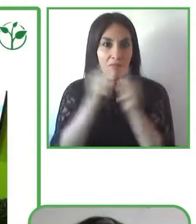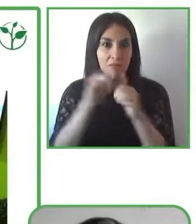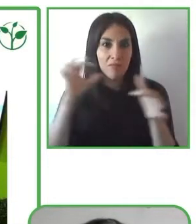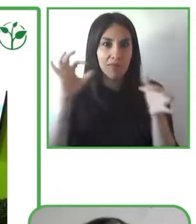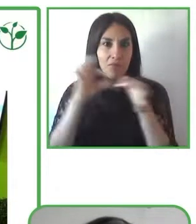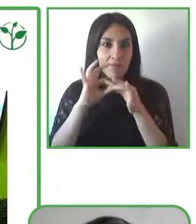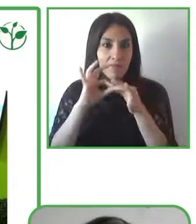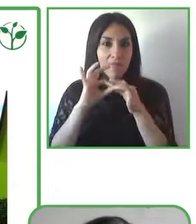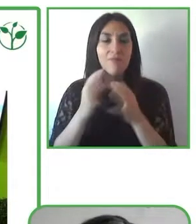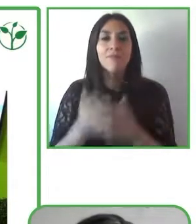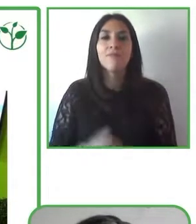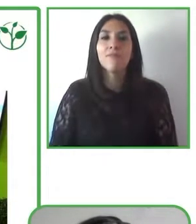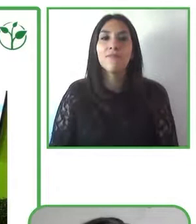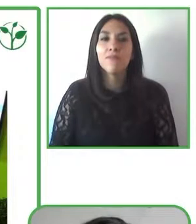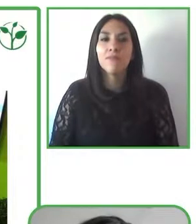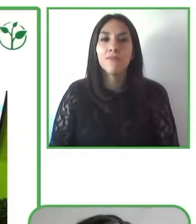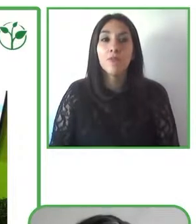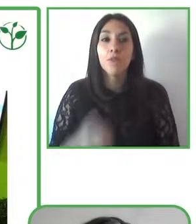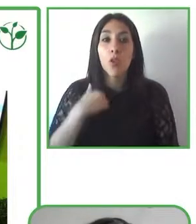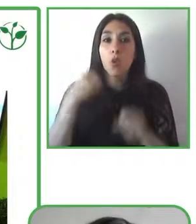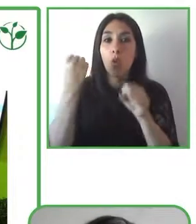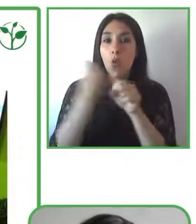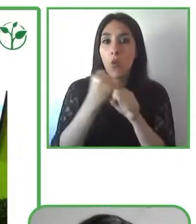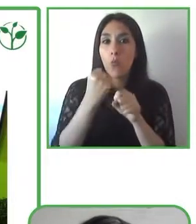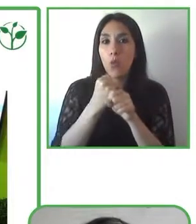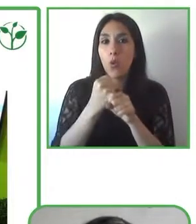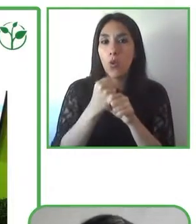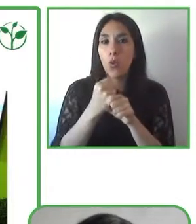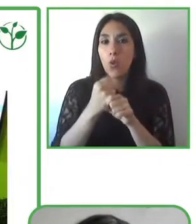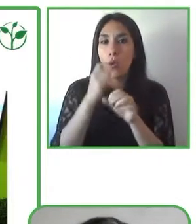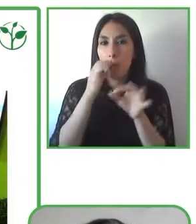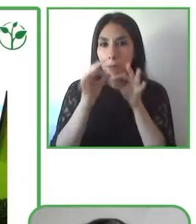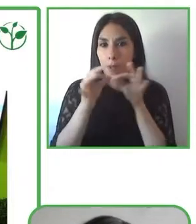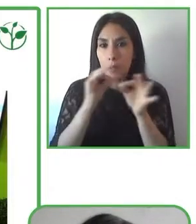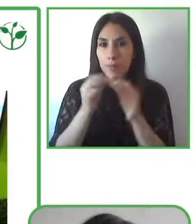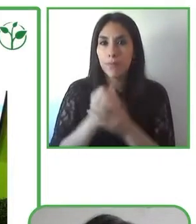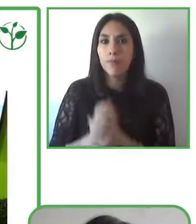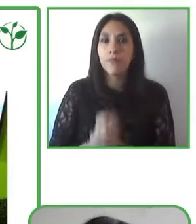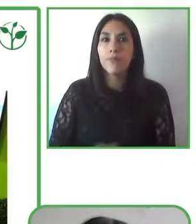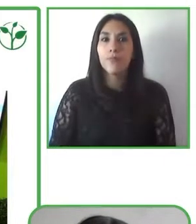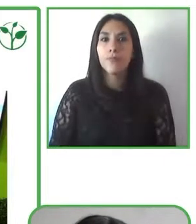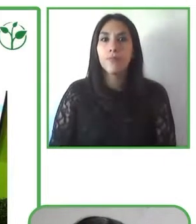this space with you. Today I’m going to be talking about the organization that I work for